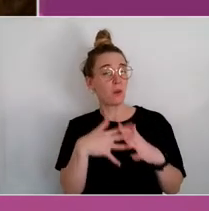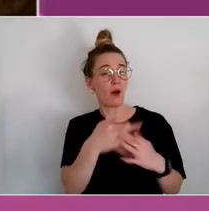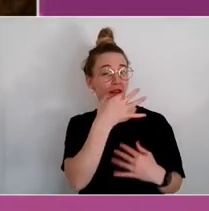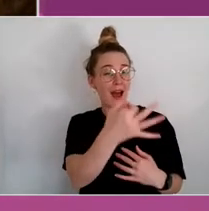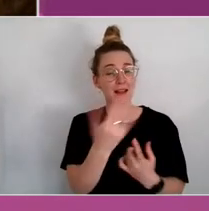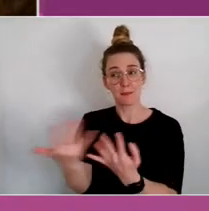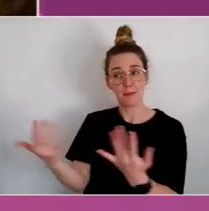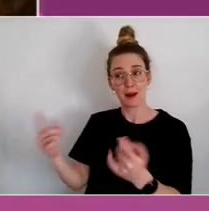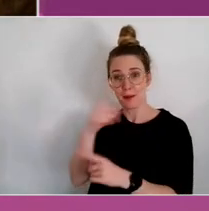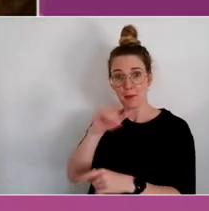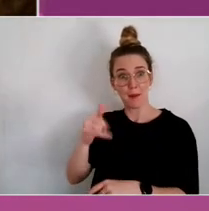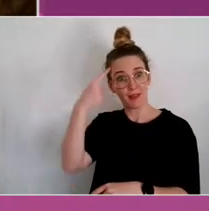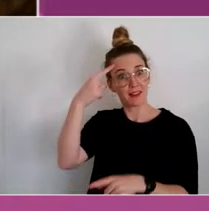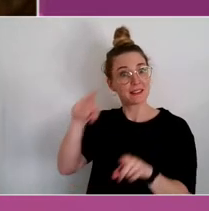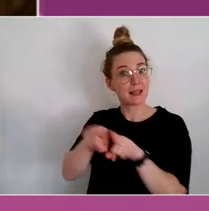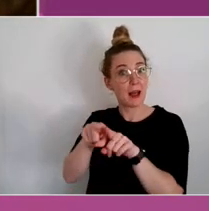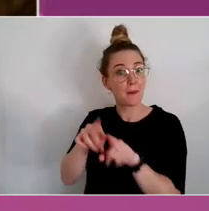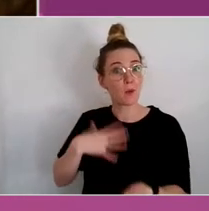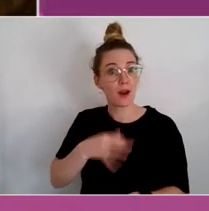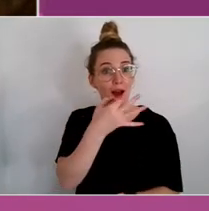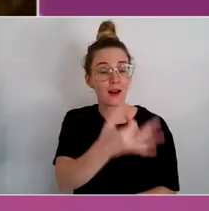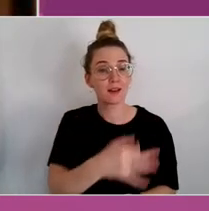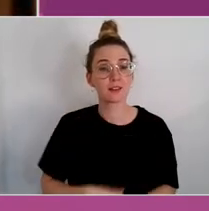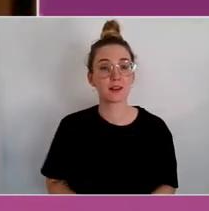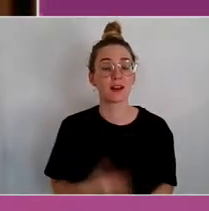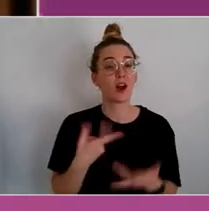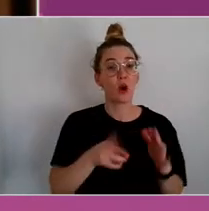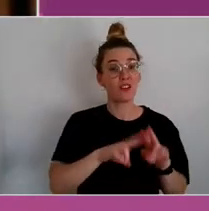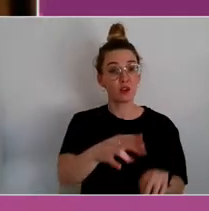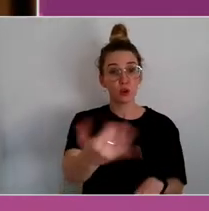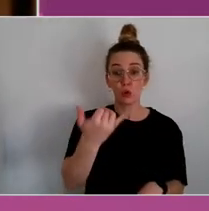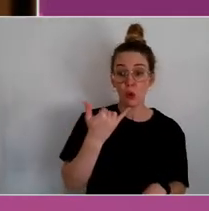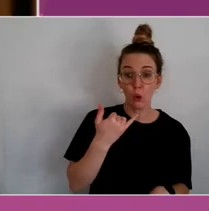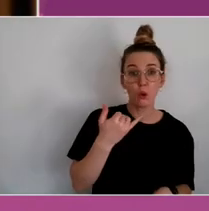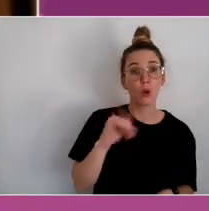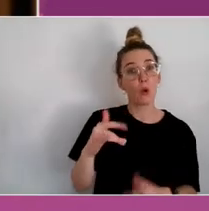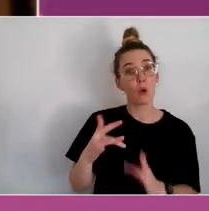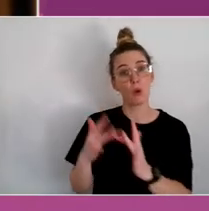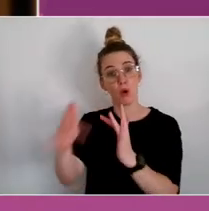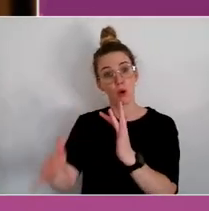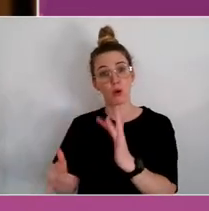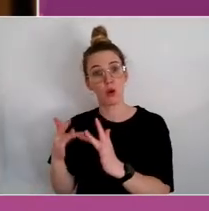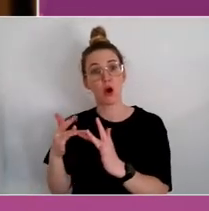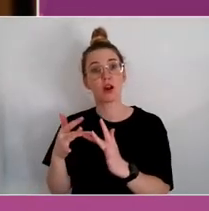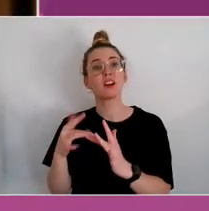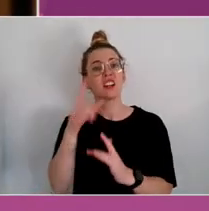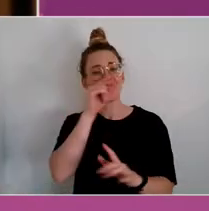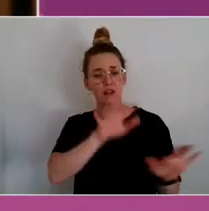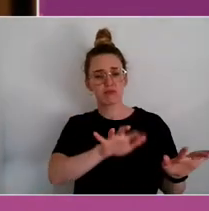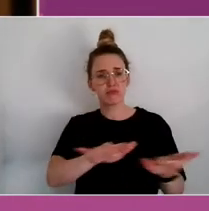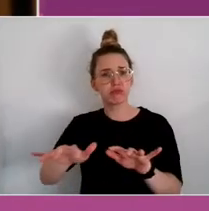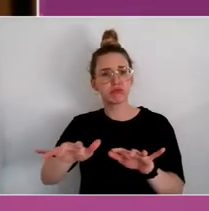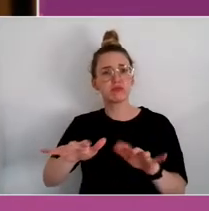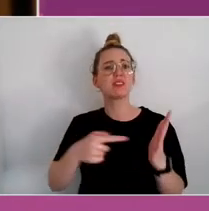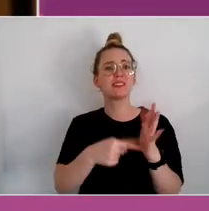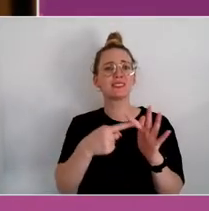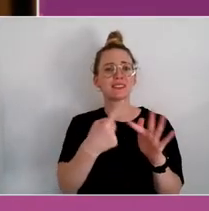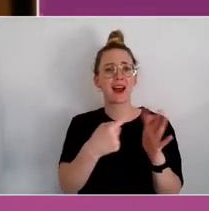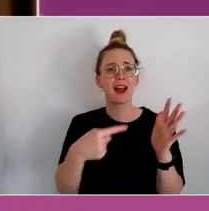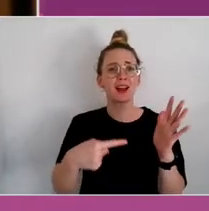If you're watching online, use the platform you're watching from. There will be a clear box you can ask your questions through.